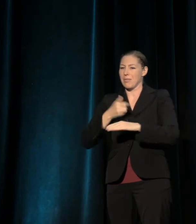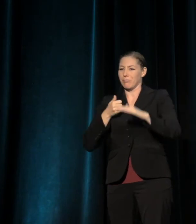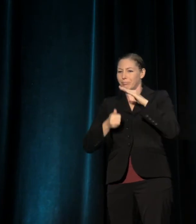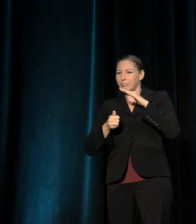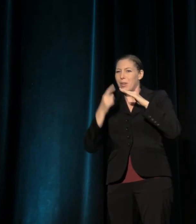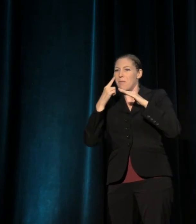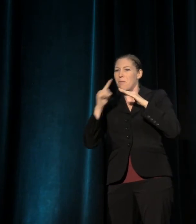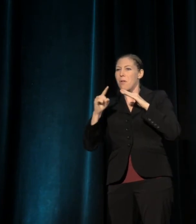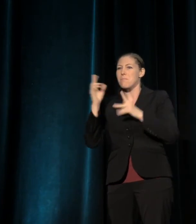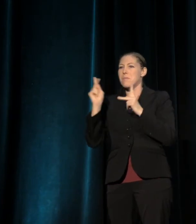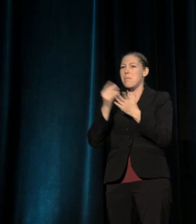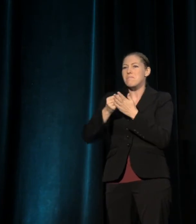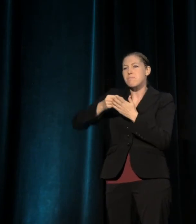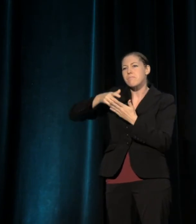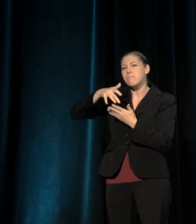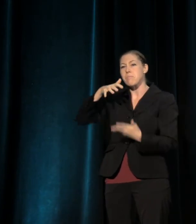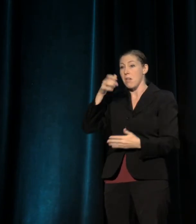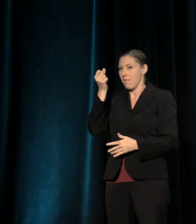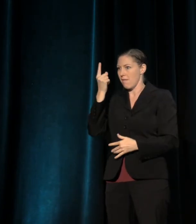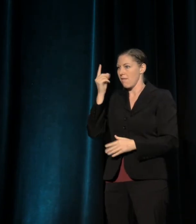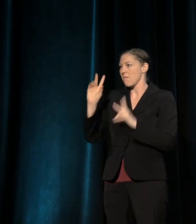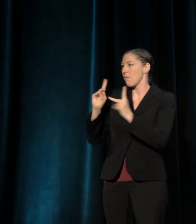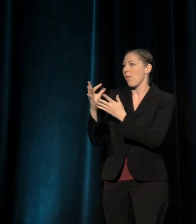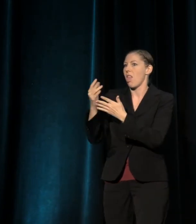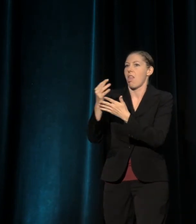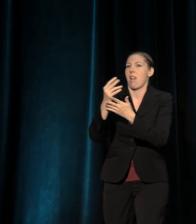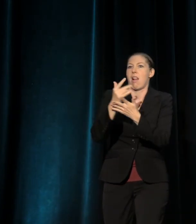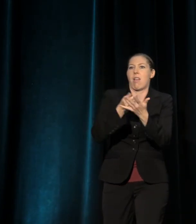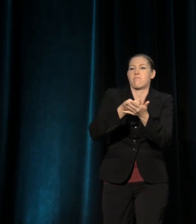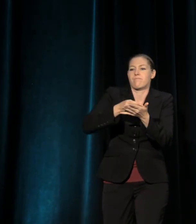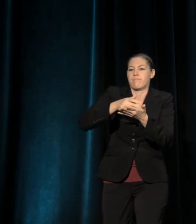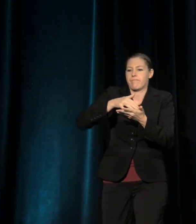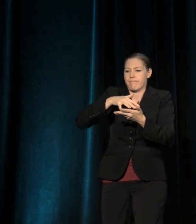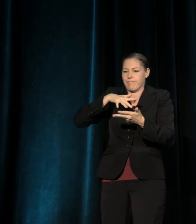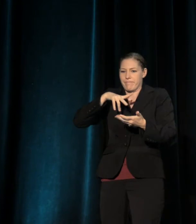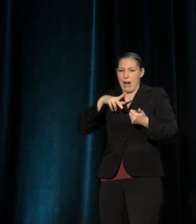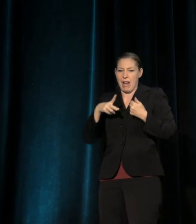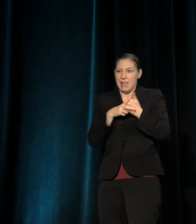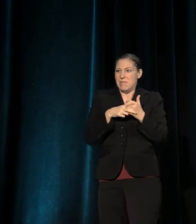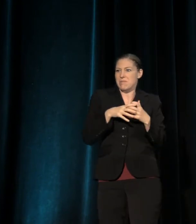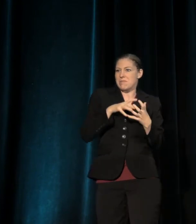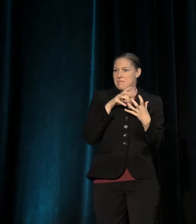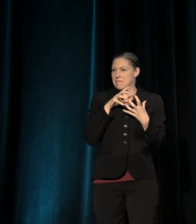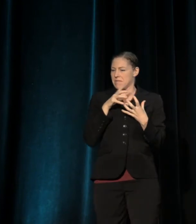These are people who've accumulated so much wealth that they wouldn't know what to do with it